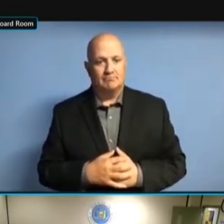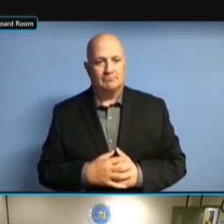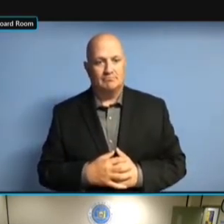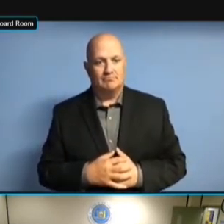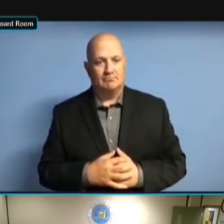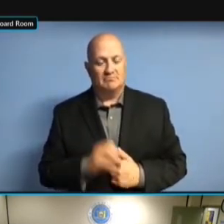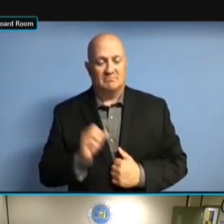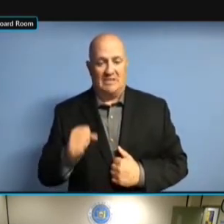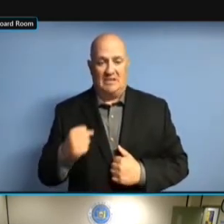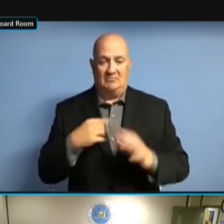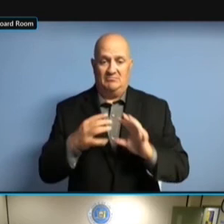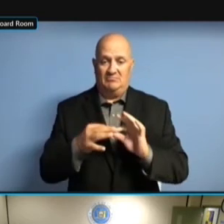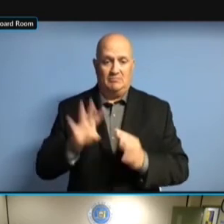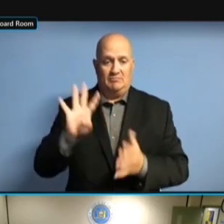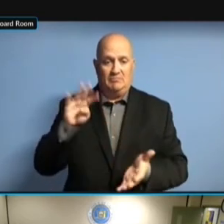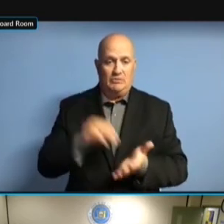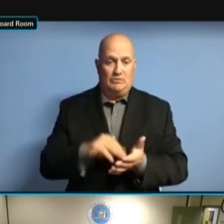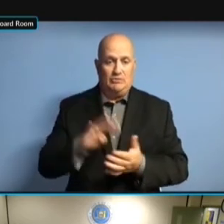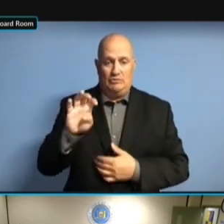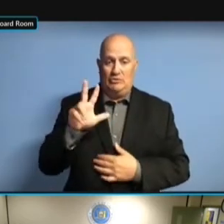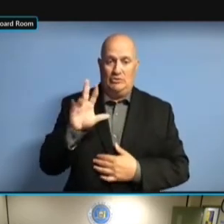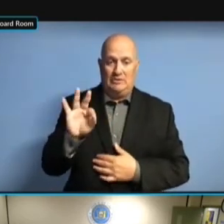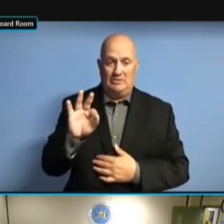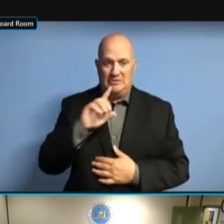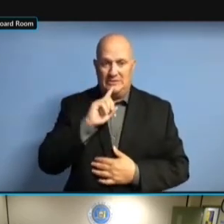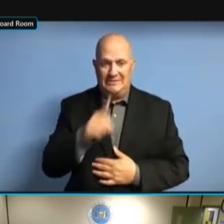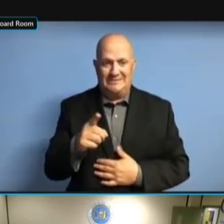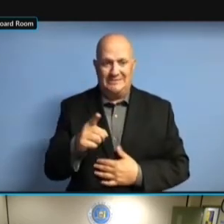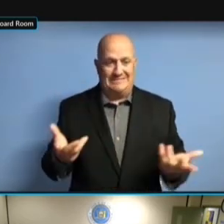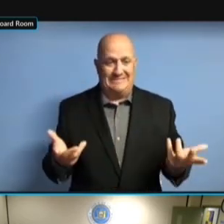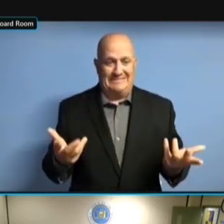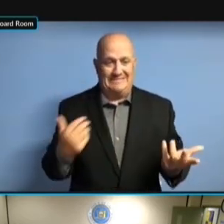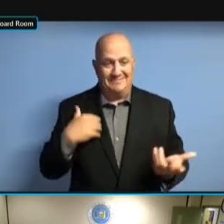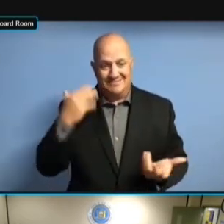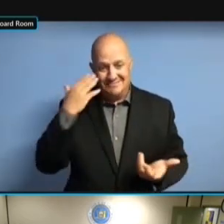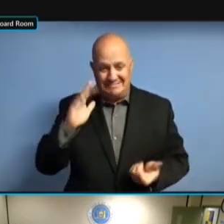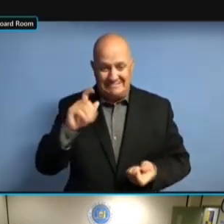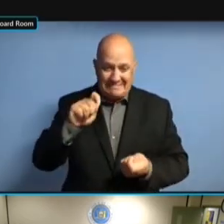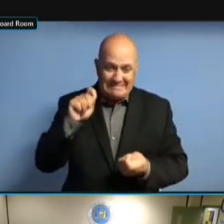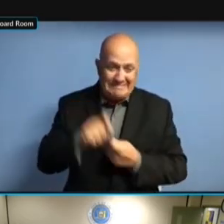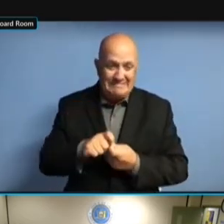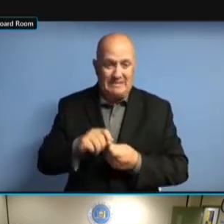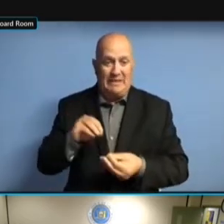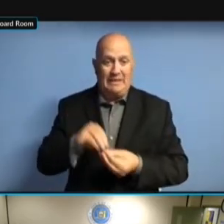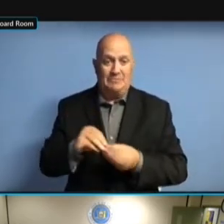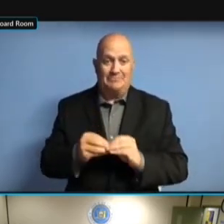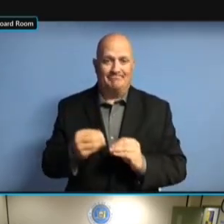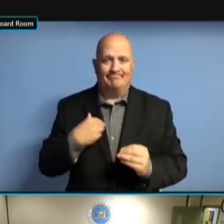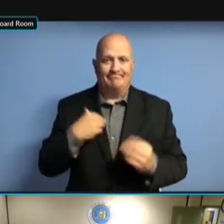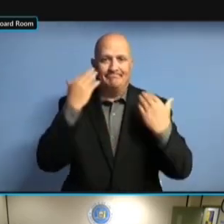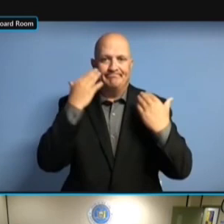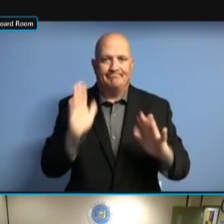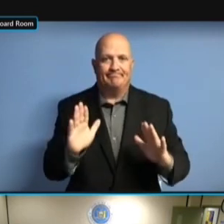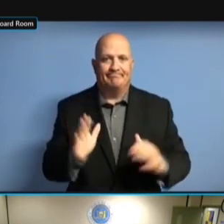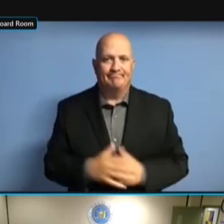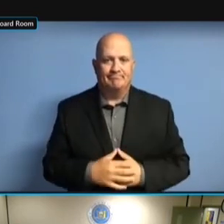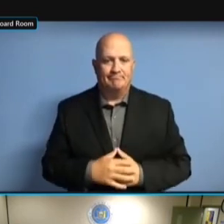IS 4,439, I HONESTLY DON'T REALLY IS 4,439, I HONESTLY DON'T REALLY KNOW IS 4,439, I HONESTLY DON'T REALLY KNOW WHAT IS 4,439, I HONESTLY DON'T REALLY KNOW WHAT THAT IS 4,439, I HONESTLY DON'T REALLY KNOW WHAT THAT UNIVERSE REALLY KNOW WHAT THAT UNIVERSE REALLY KNOW WHAT THAT UNIVERSE IS REALLY KNOW WHAT THAT UNIVERSE IS IN REALLY KNOW WHAT THAT UNIVERSE IS IN TERMS REALLY KNOW WHAT THAT UNIVERSE IS IN TERMS OF REALLY KNOW WHAT THAT UNIVERSE IS IN TERMS OF THE REALLY KNOW WHAT THAT UNIVERSE IS IN TERMS OF THE NONFILERS. IS IN TERMS OF THE NONFILERS. IS IN TERMS OF THE NONFILERS. NOW, IS IN TERMS OF THE NONFILERS. NOW, KIM